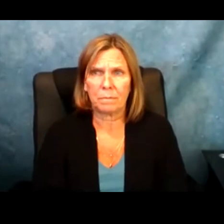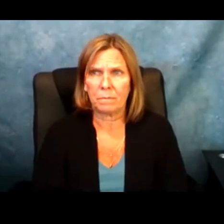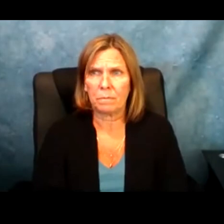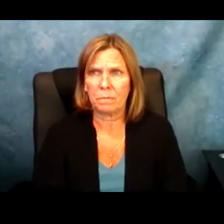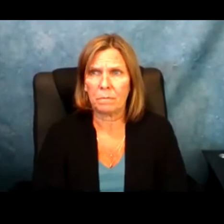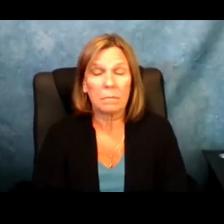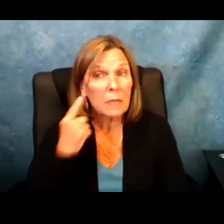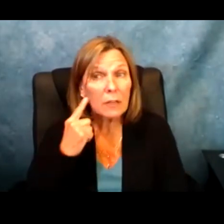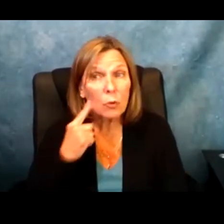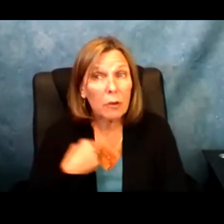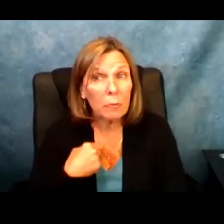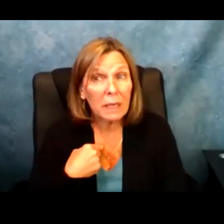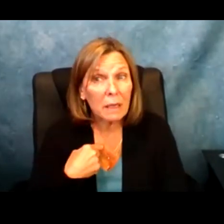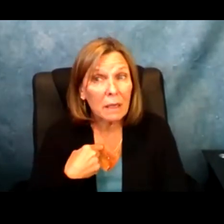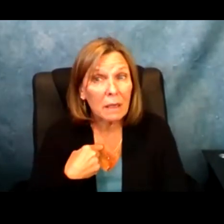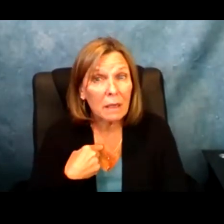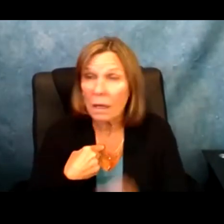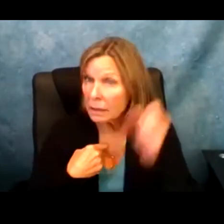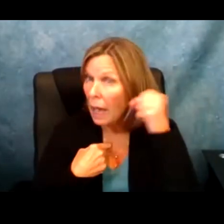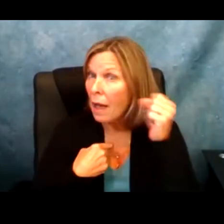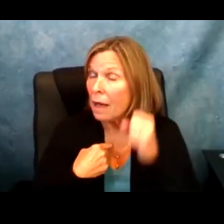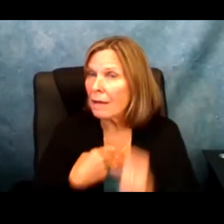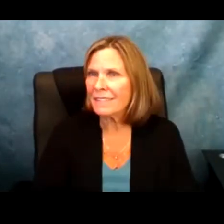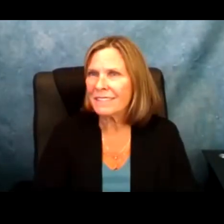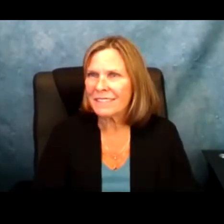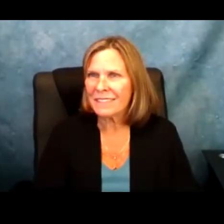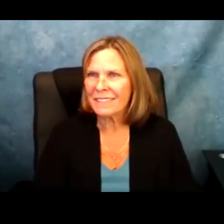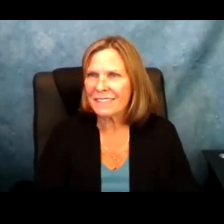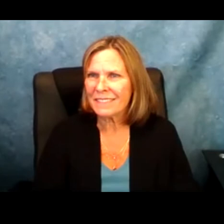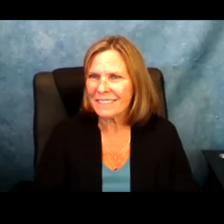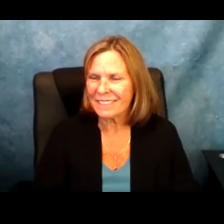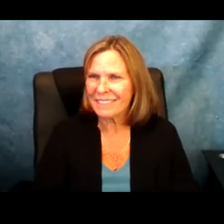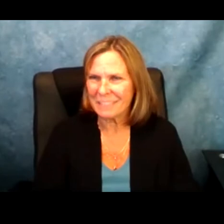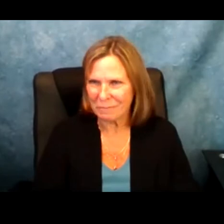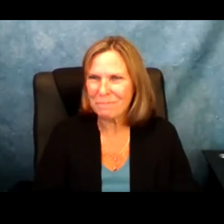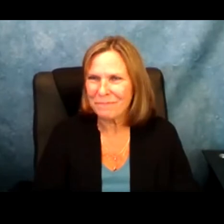The next person I would like to share is Alex